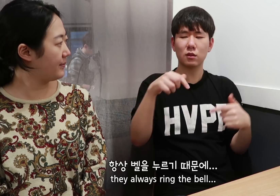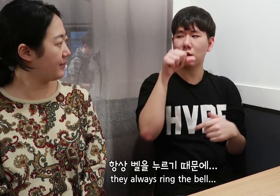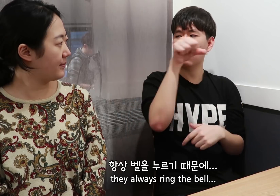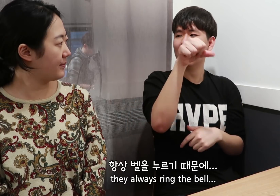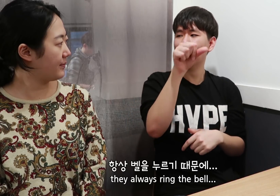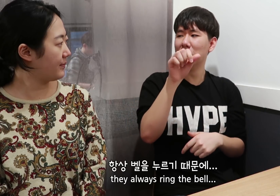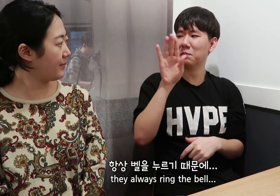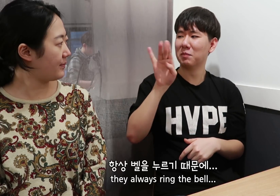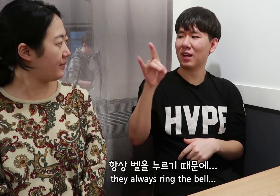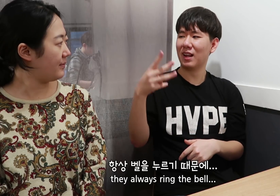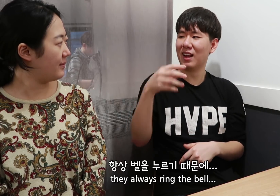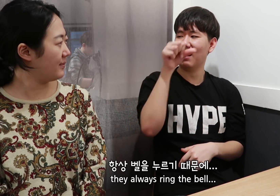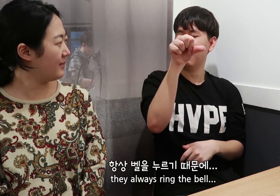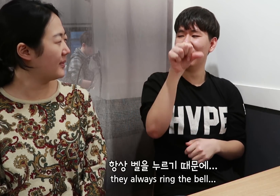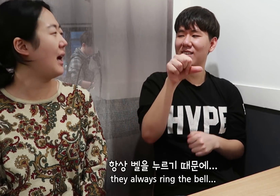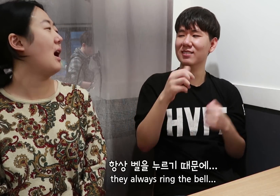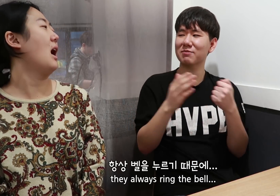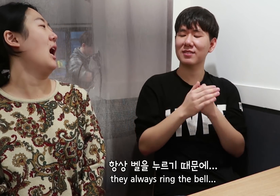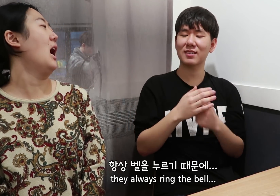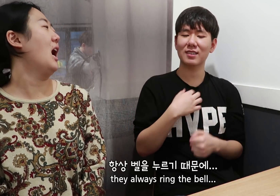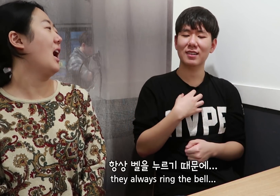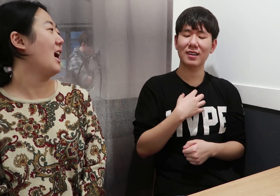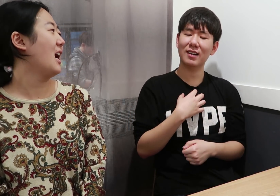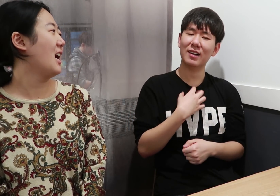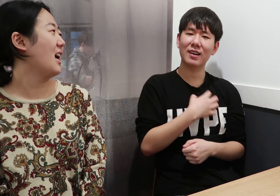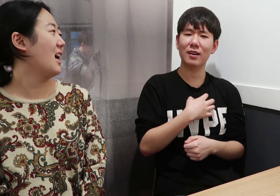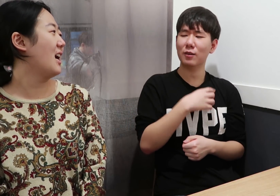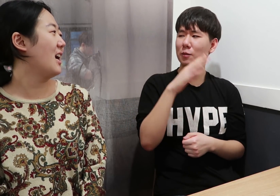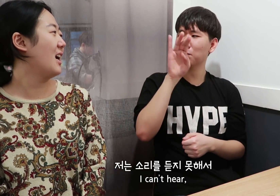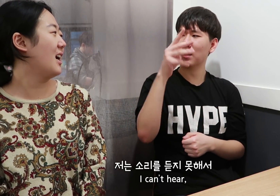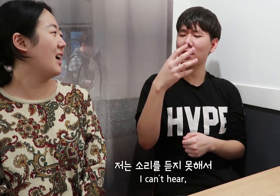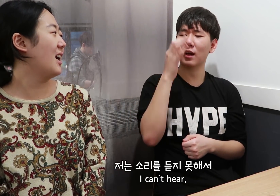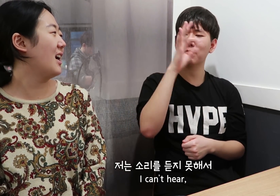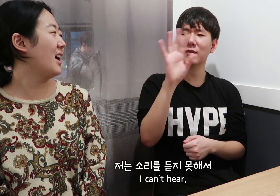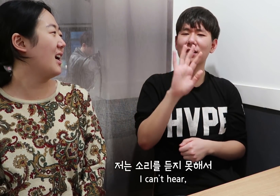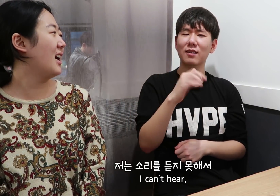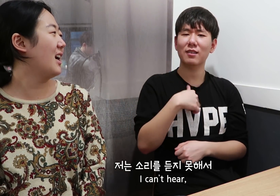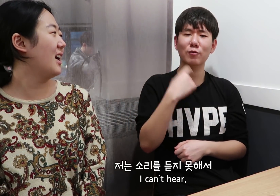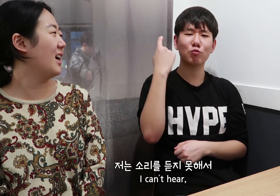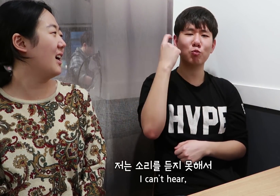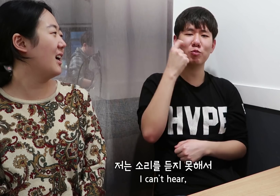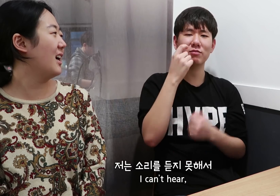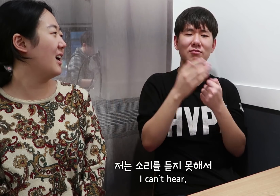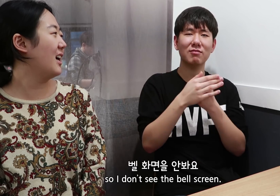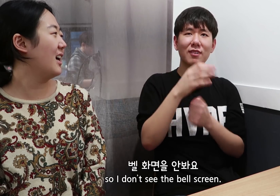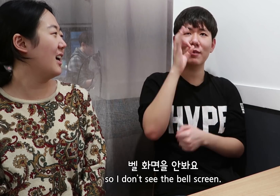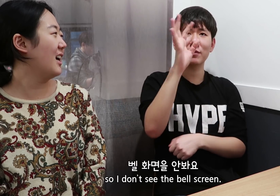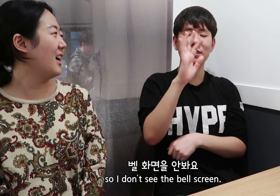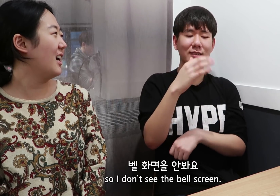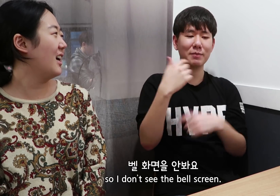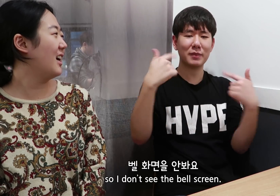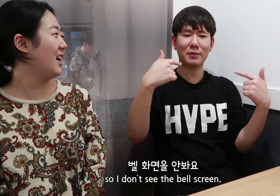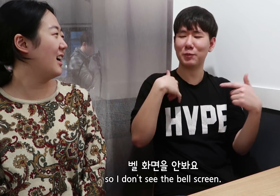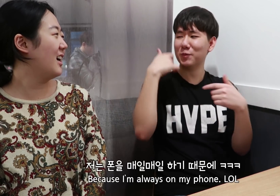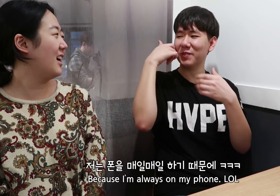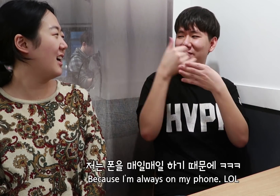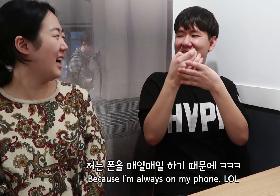they always ring the bell... I can’t hear, so I don’t see the bell screen.